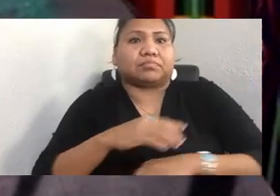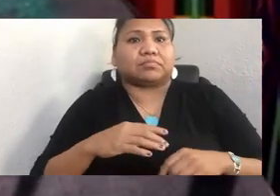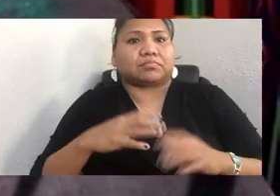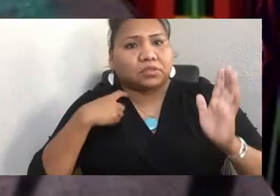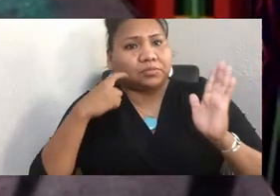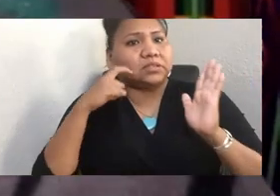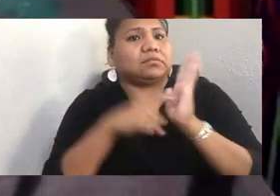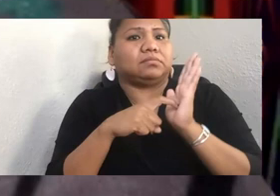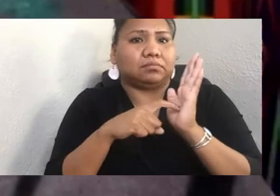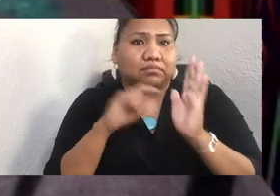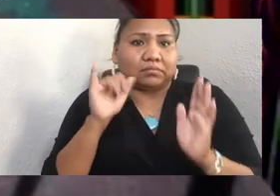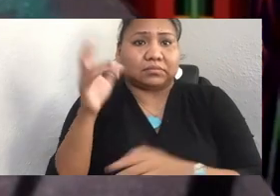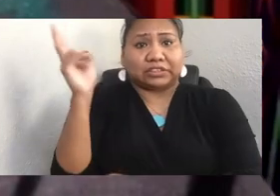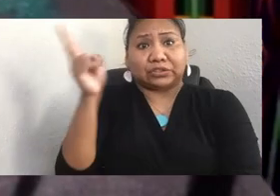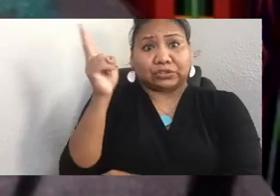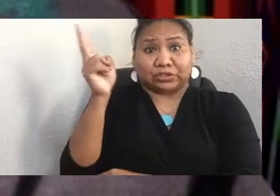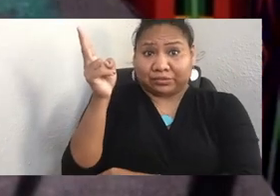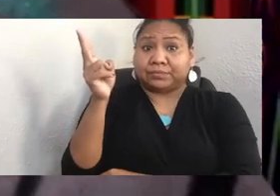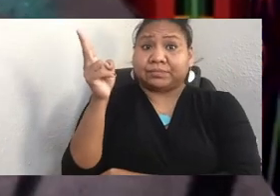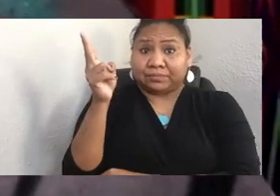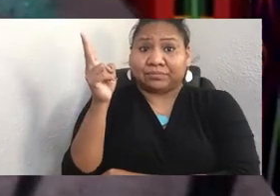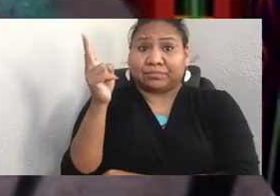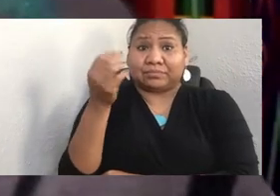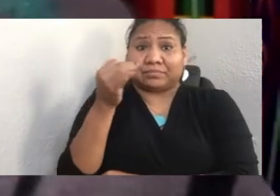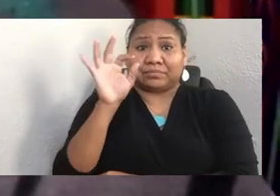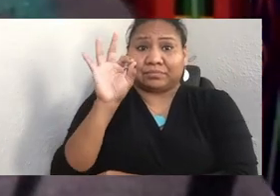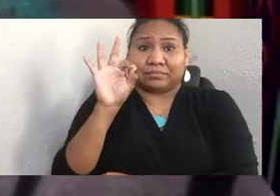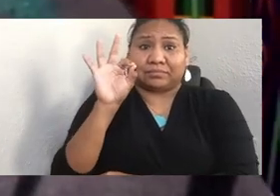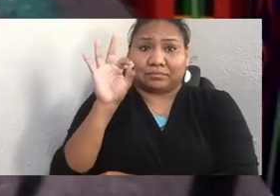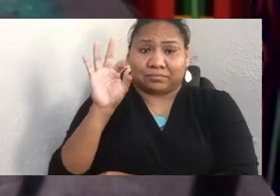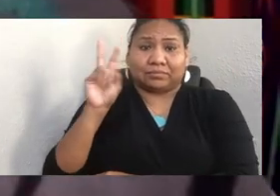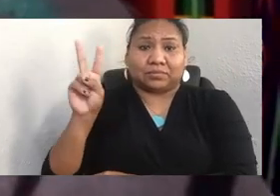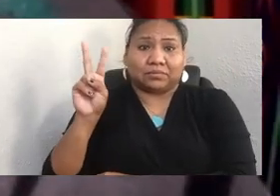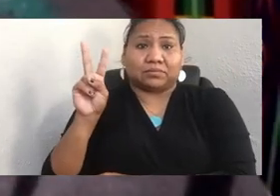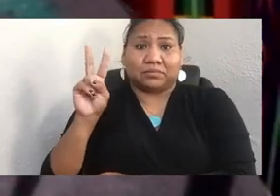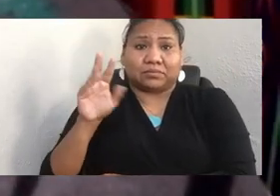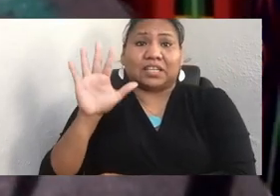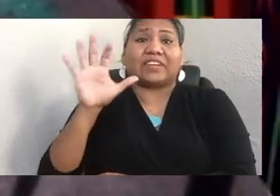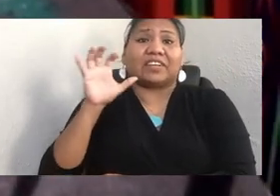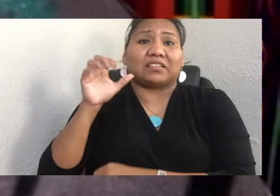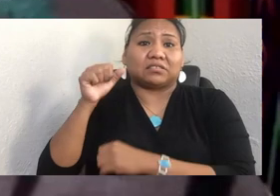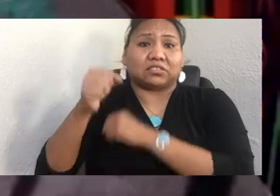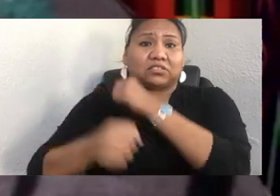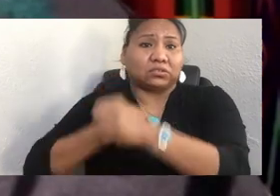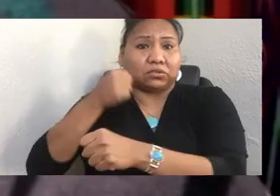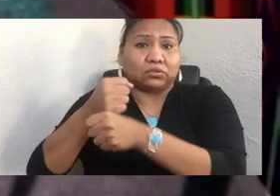the 500th year since Columbus landed, that there was an organizing group, a collaboration group,